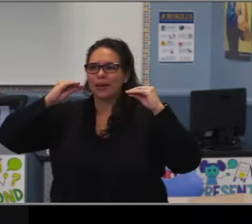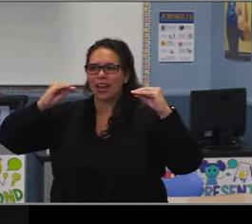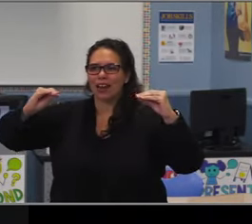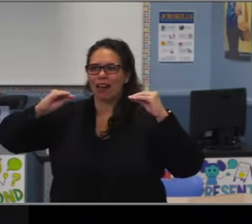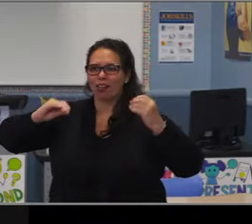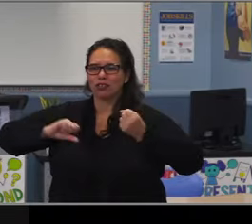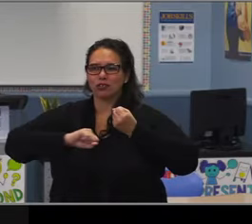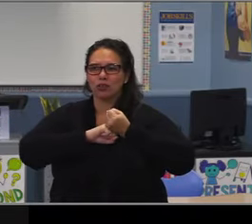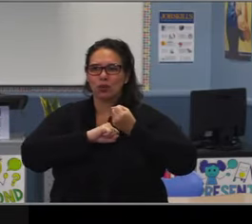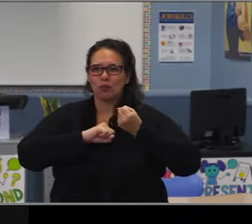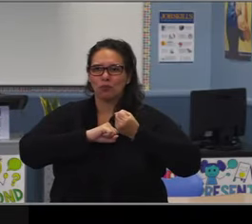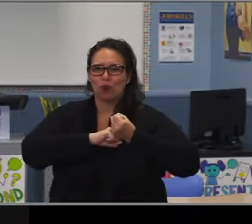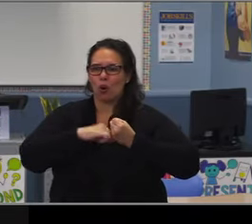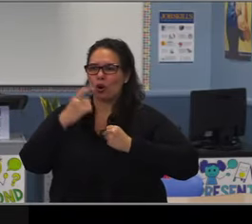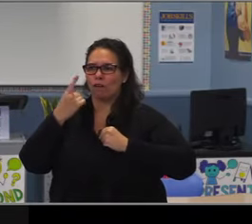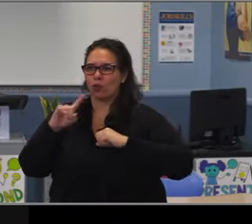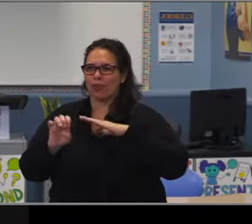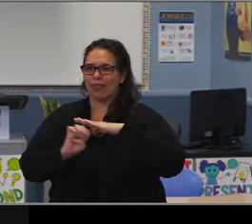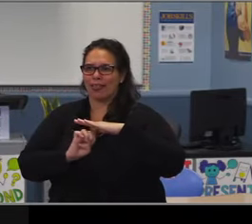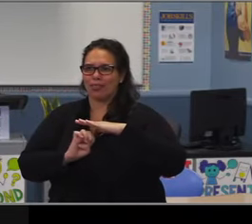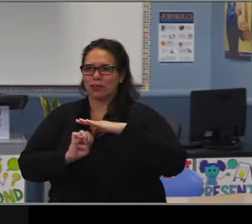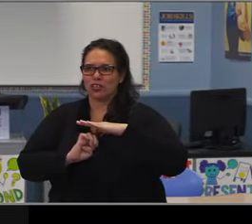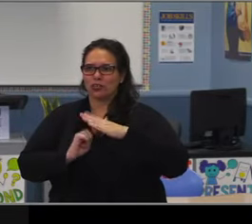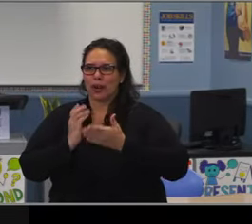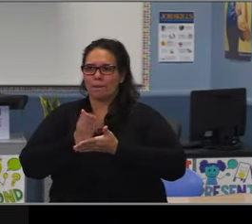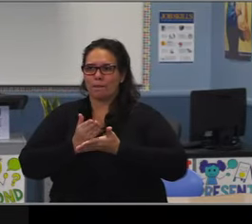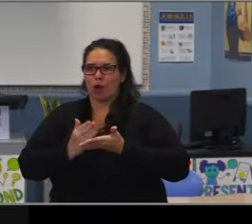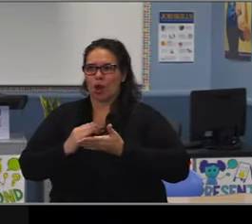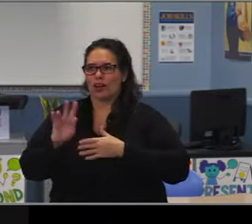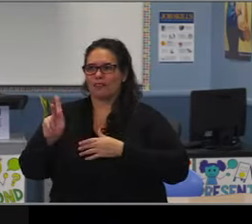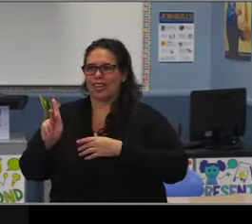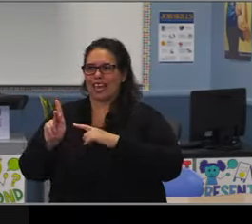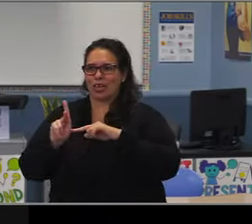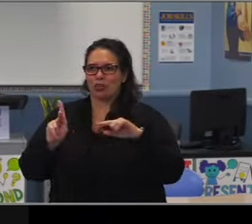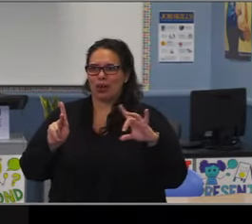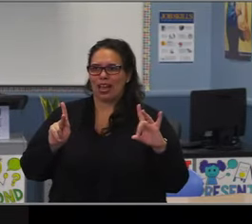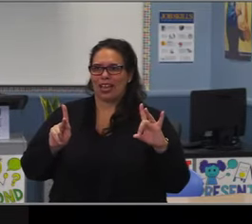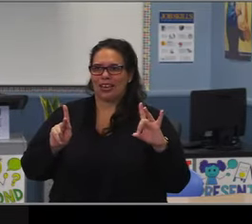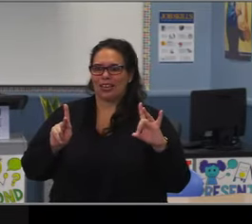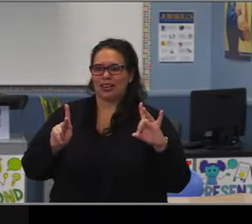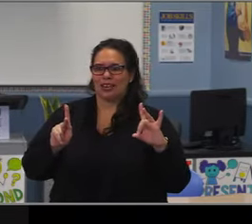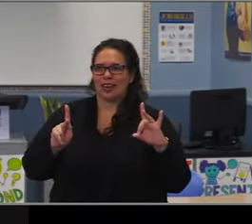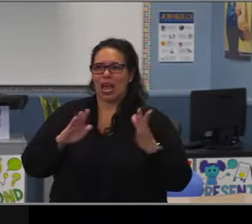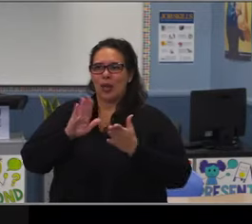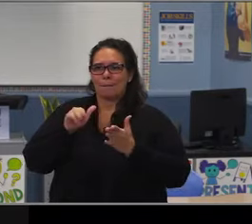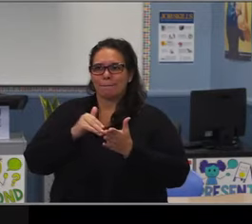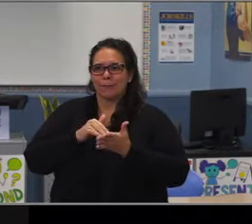and the programming and services that they get for instance at Cumberly right? Which is a model for us.